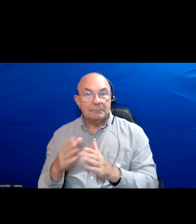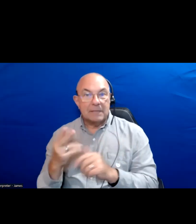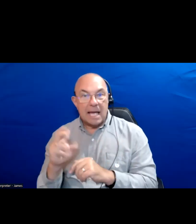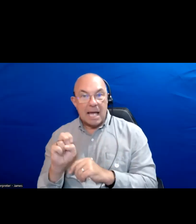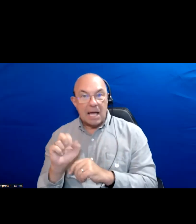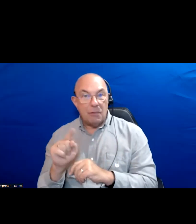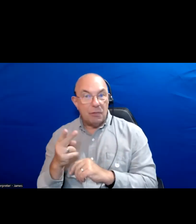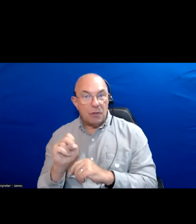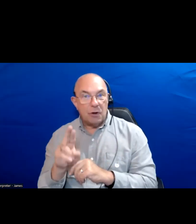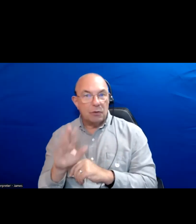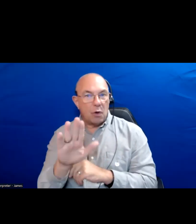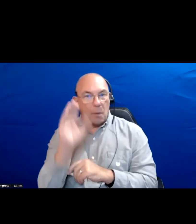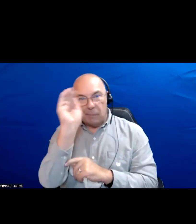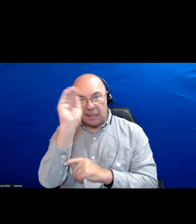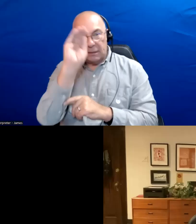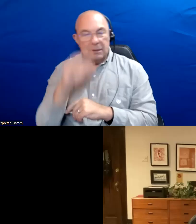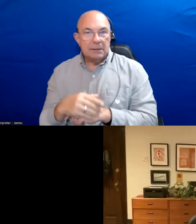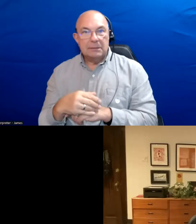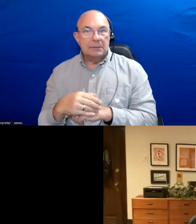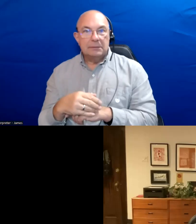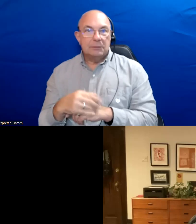What do you think in terms of public trust in voter engagement?